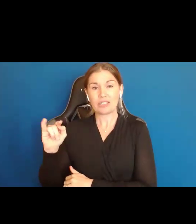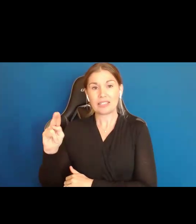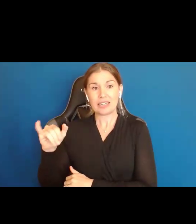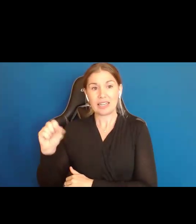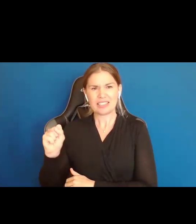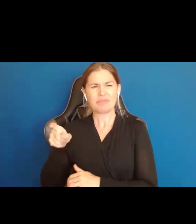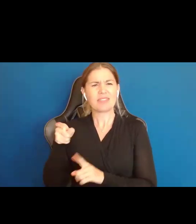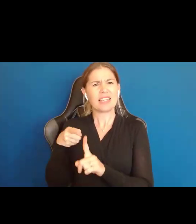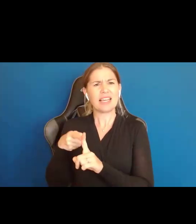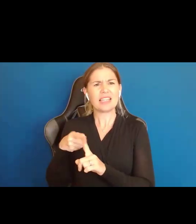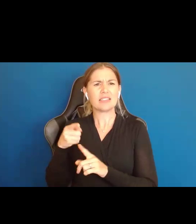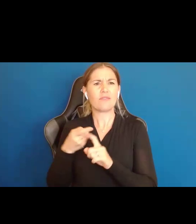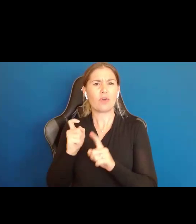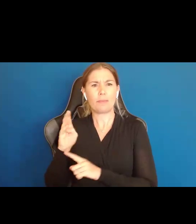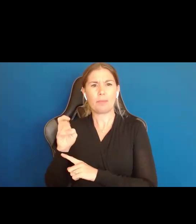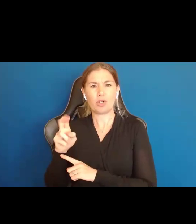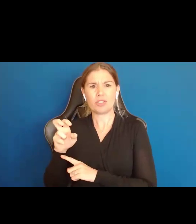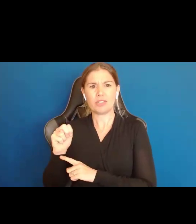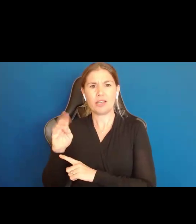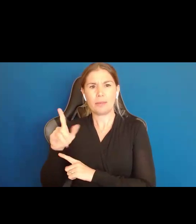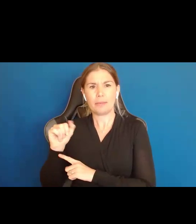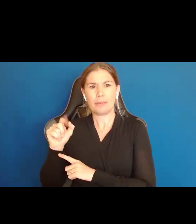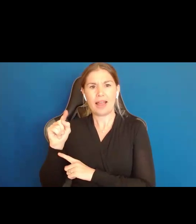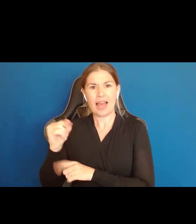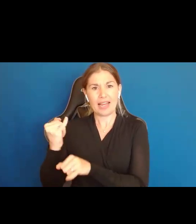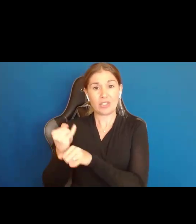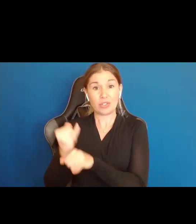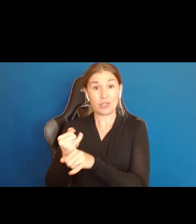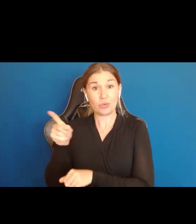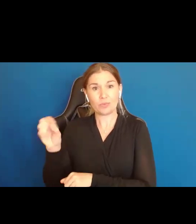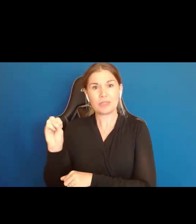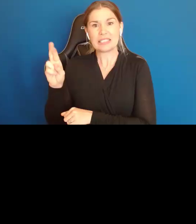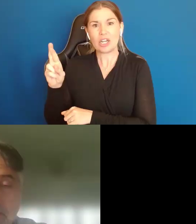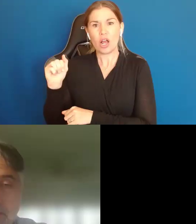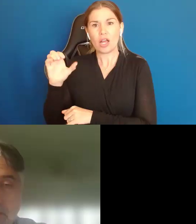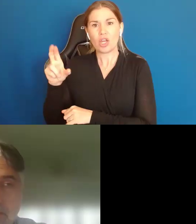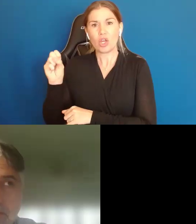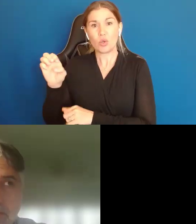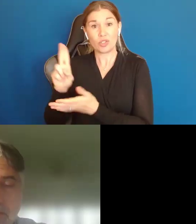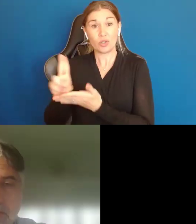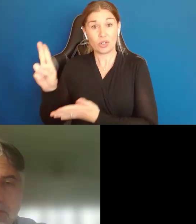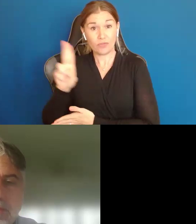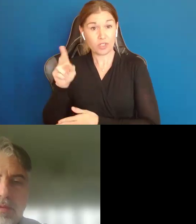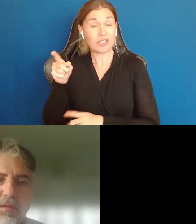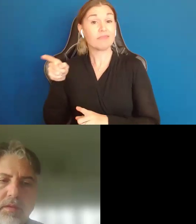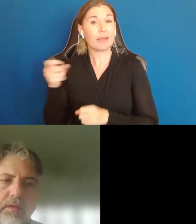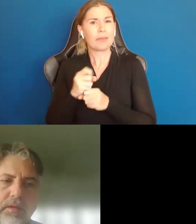at Burton Blatt Institute at Syracuse University and he leads efforts to ensure that older adults and people with disabilities